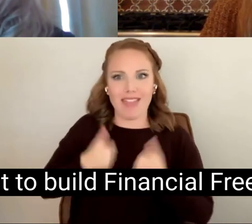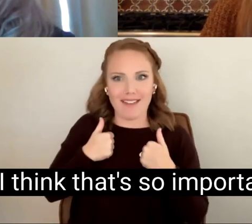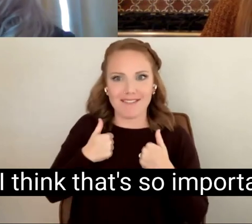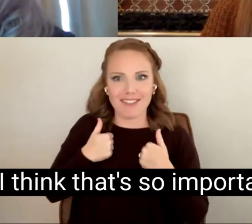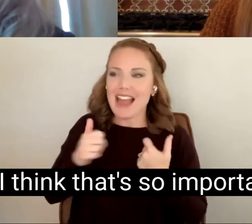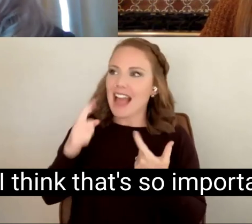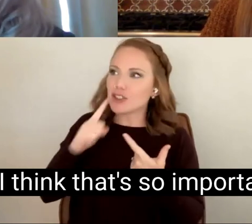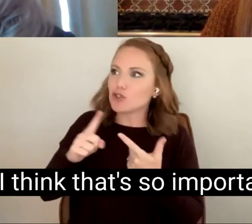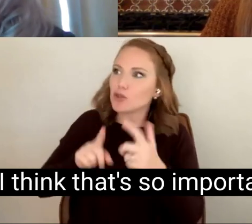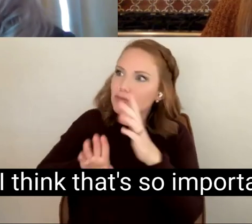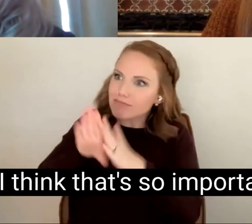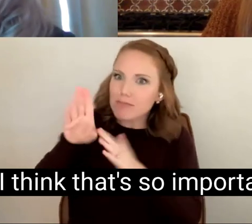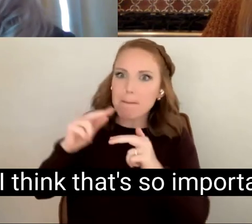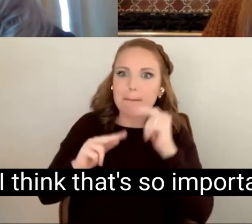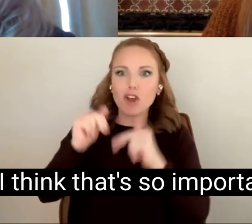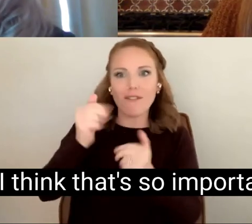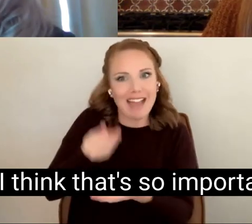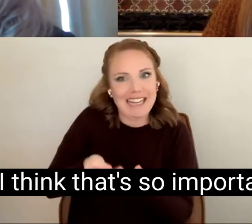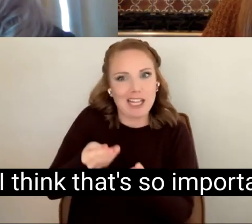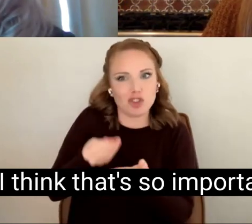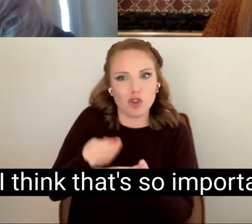And I think that's so important.